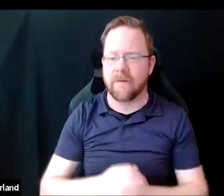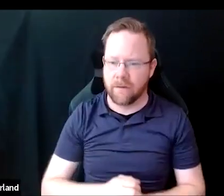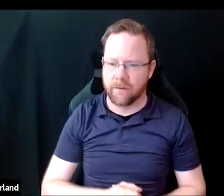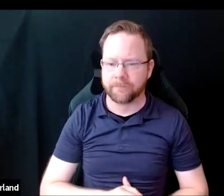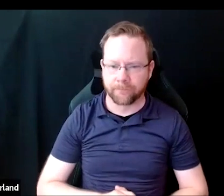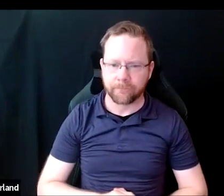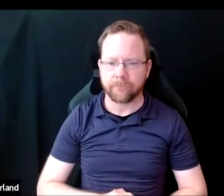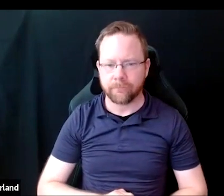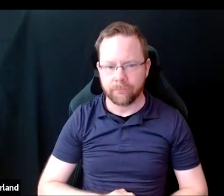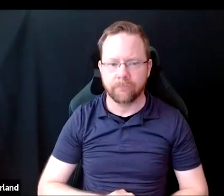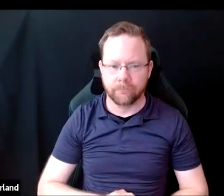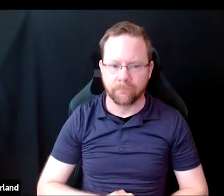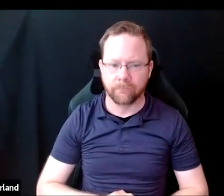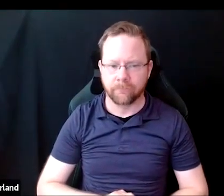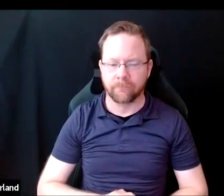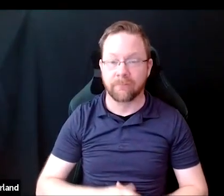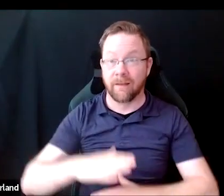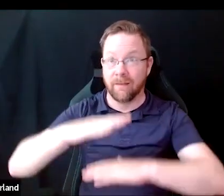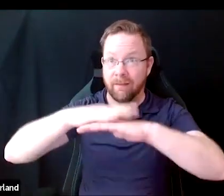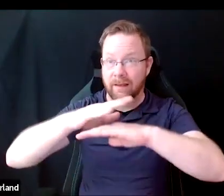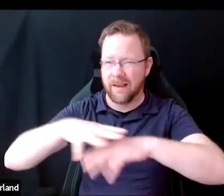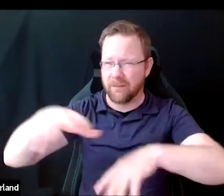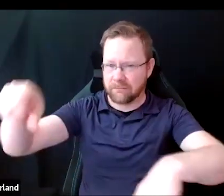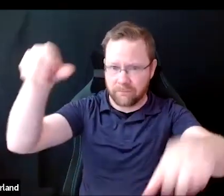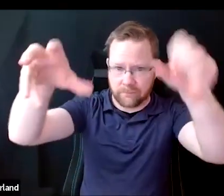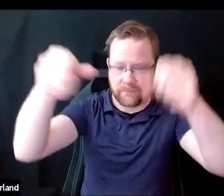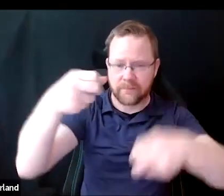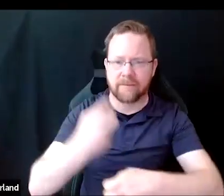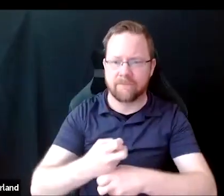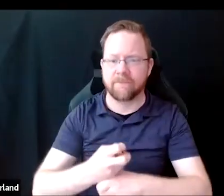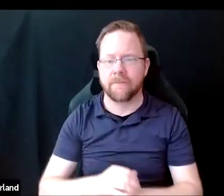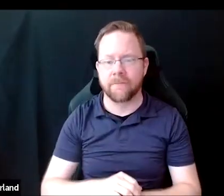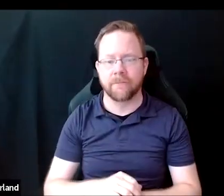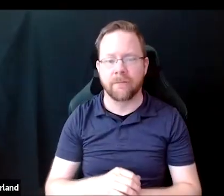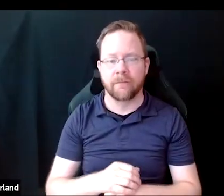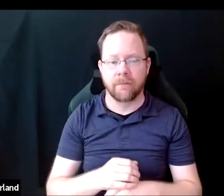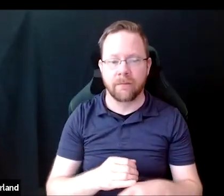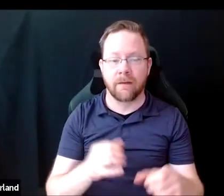the objects on the benchtops. Many of these glass bars contain hazardous chemicals,